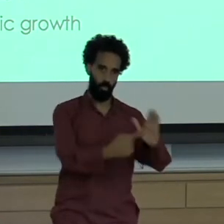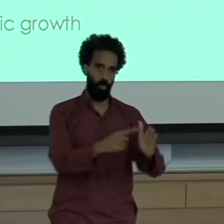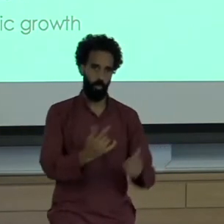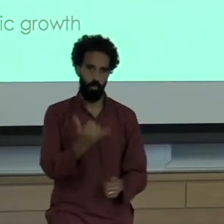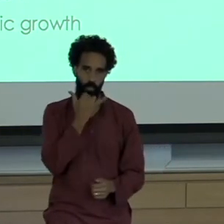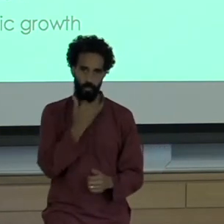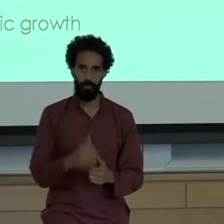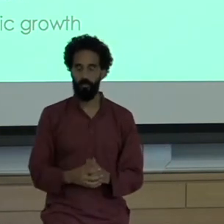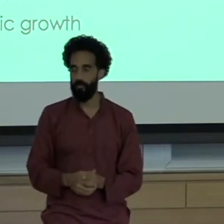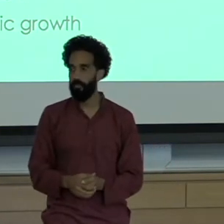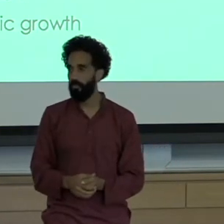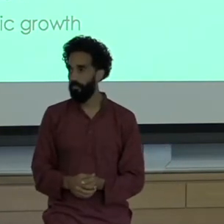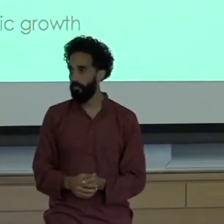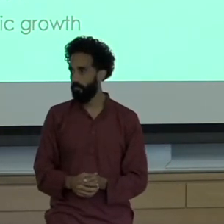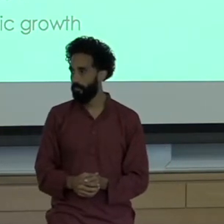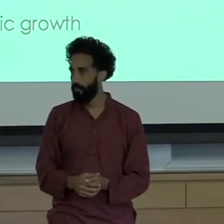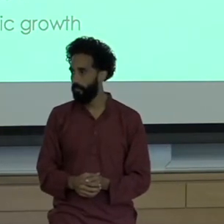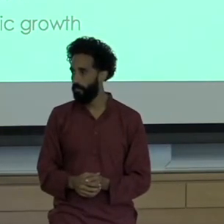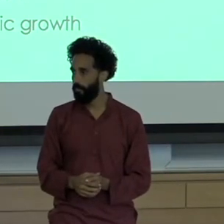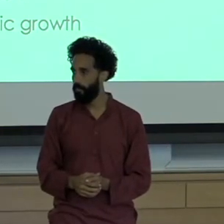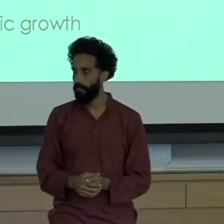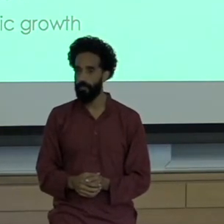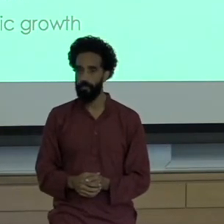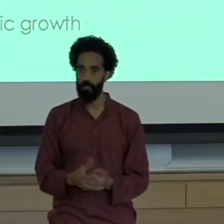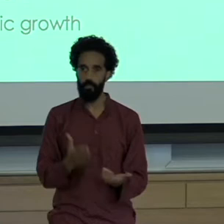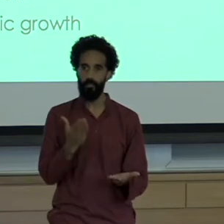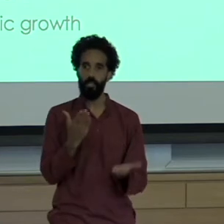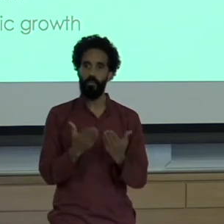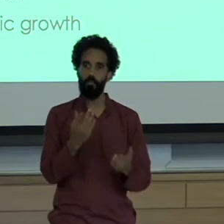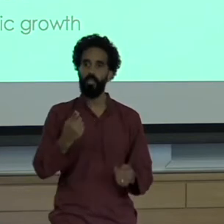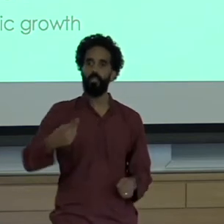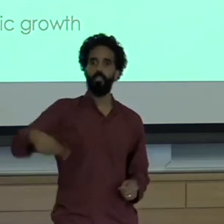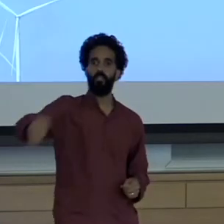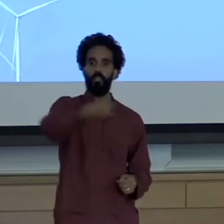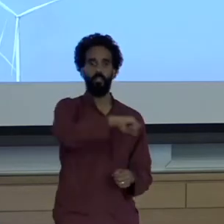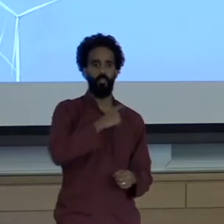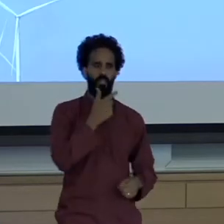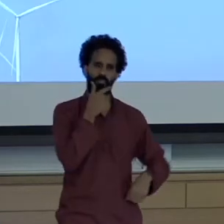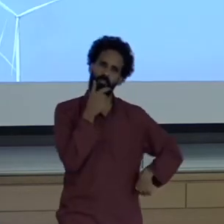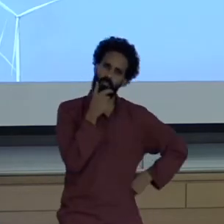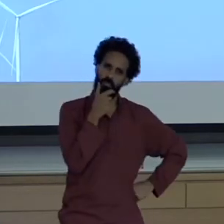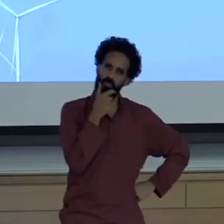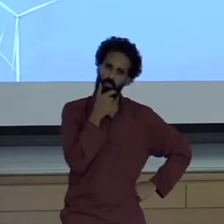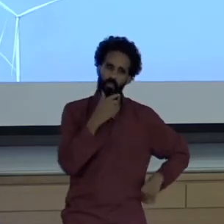So by now you're saying and where are the windmills? Right? Here they are.